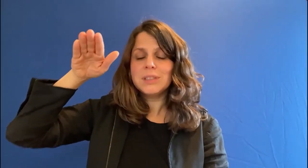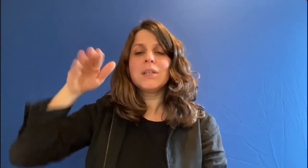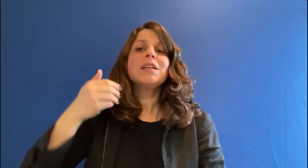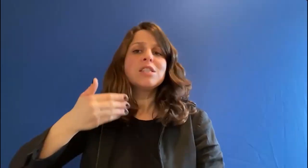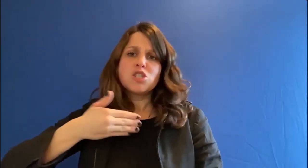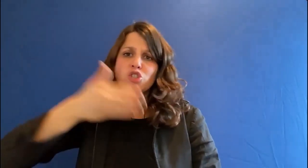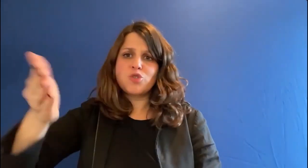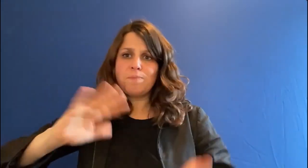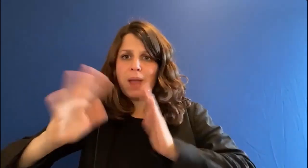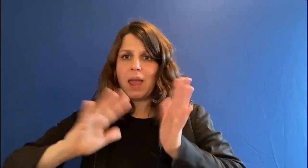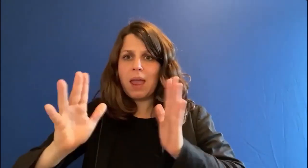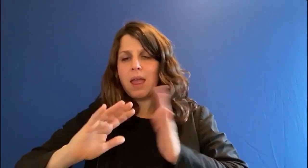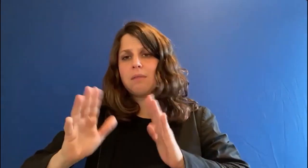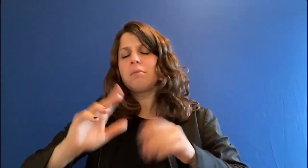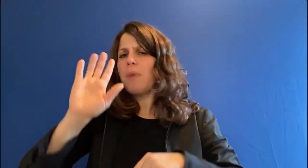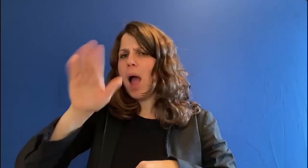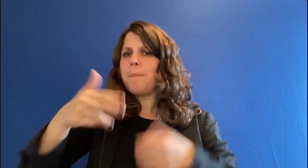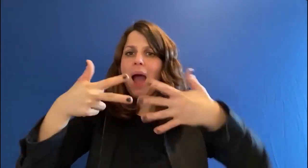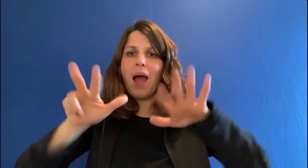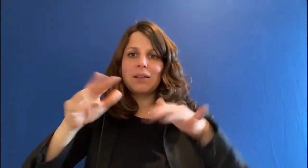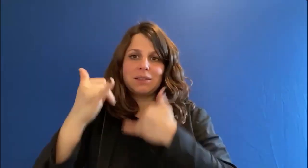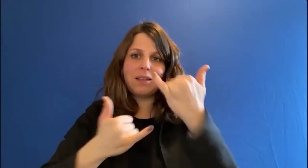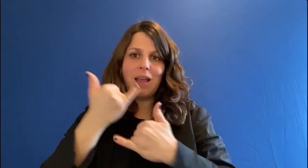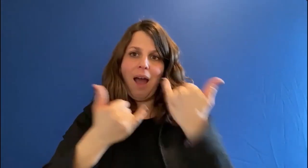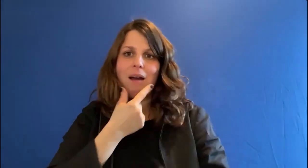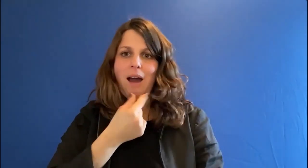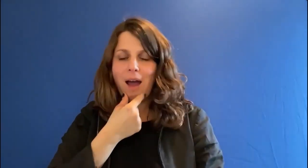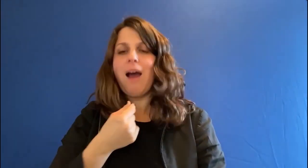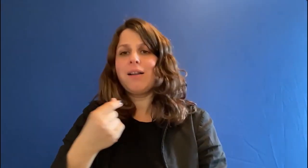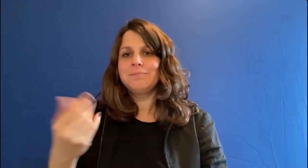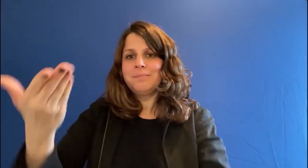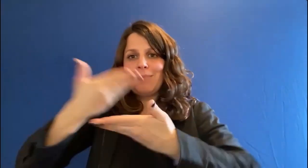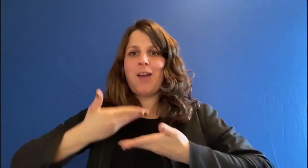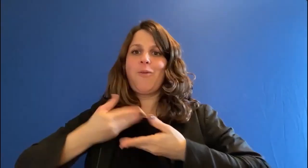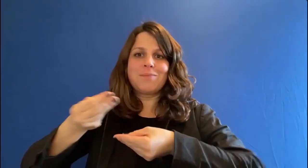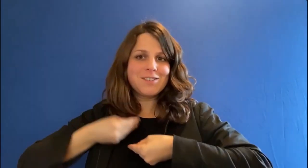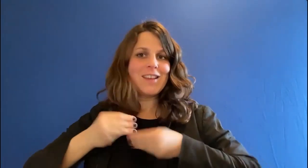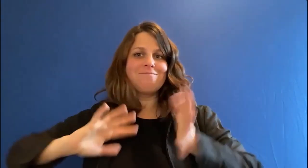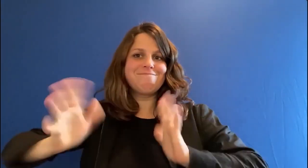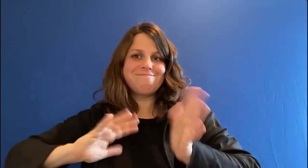I learned sign language later in life when I was 18 years old. Back then I got the gift of sign language.